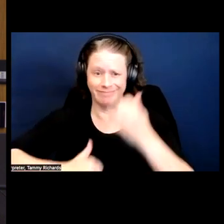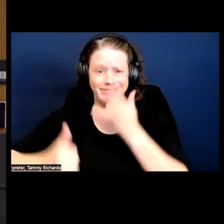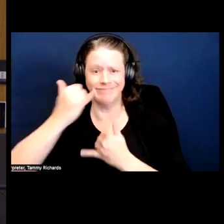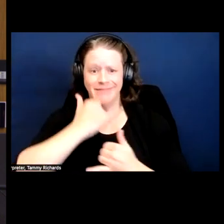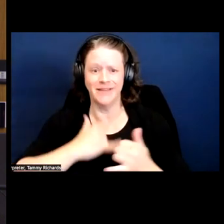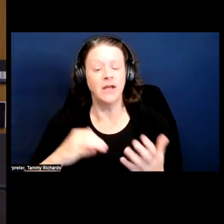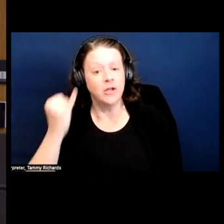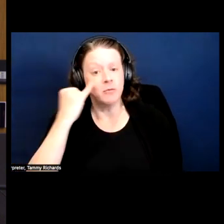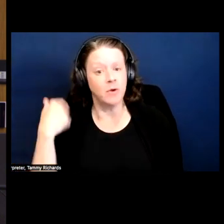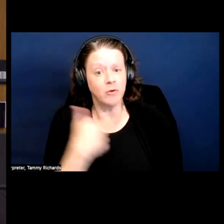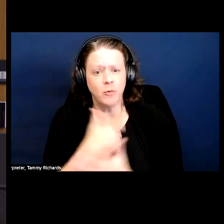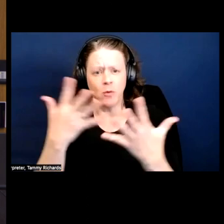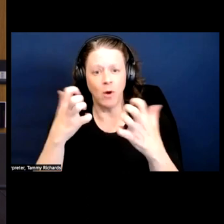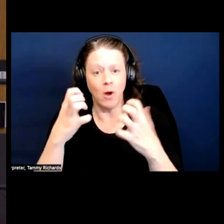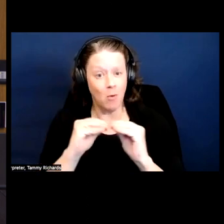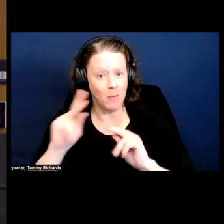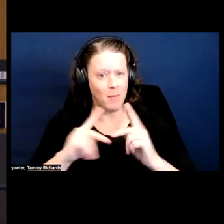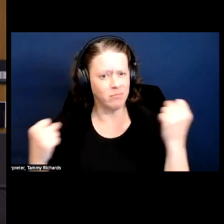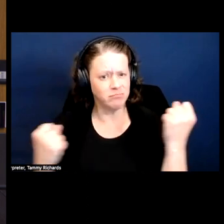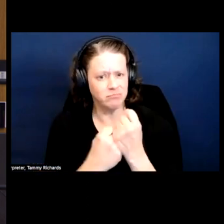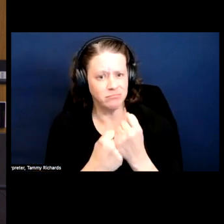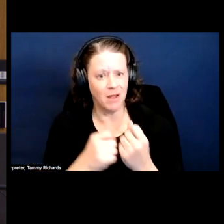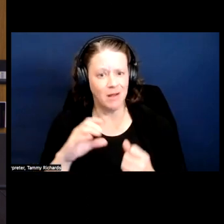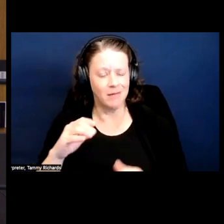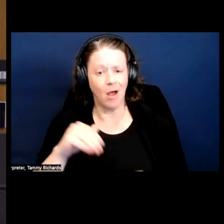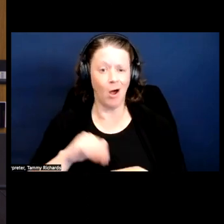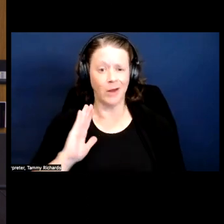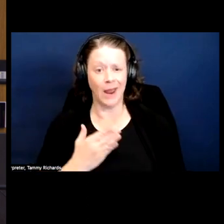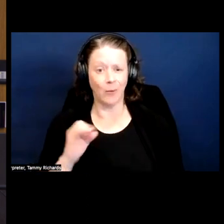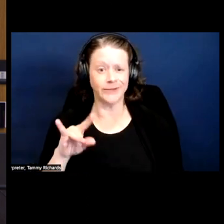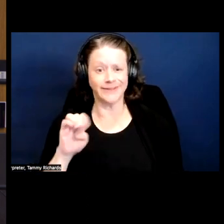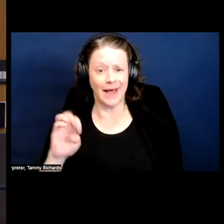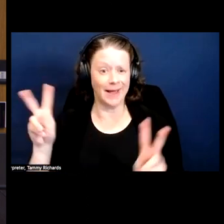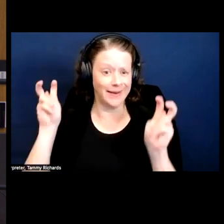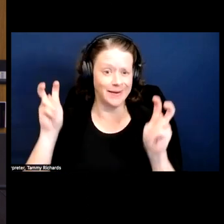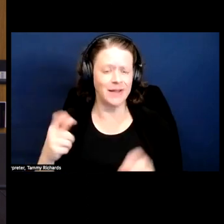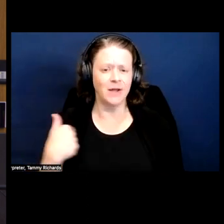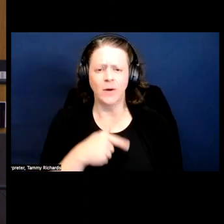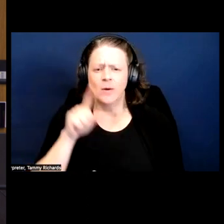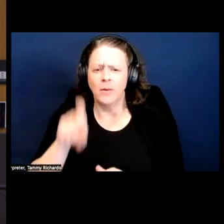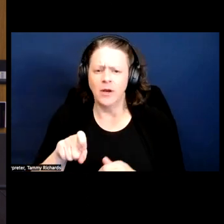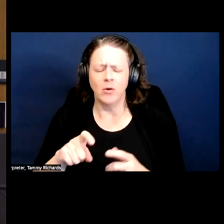So if we want more folks on our side, so to speak, yeah, we have to be practical in the